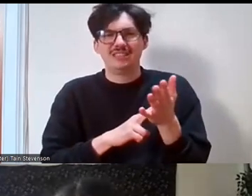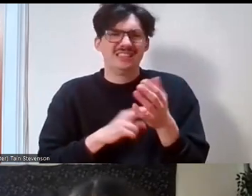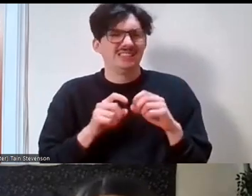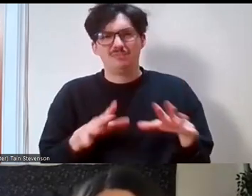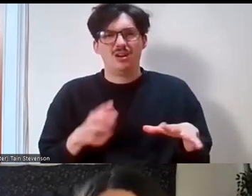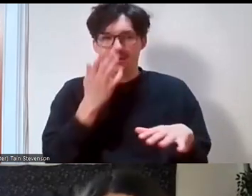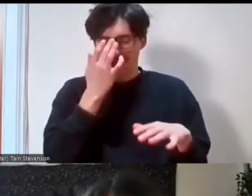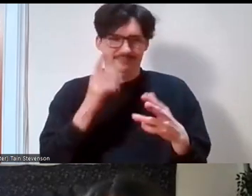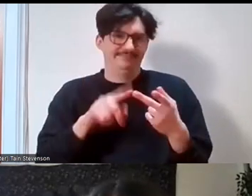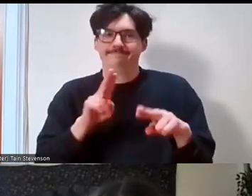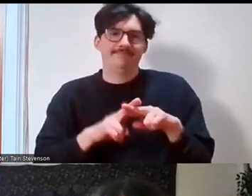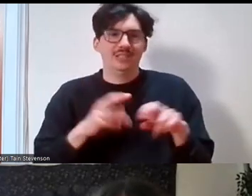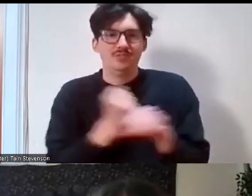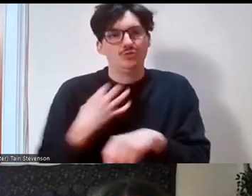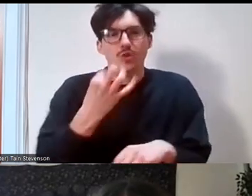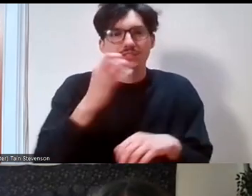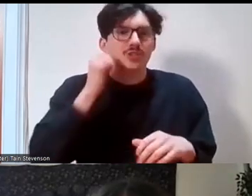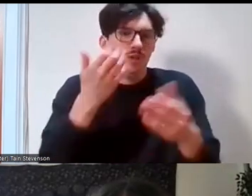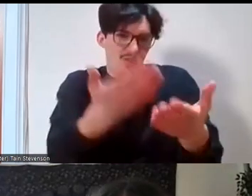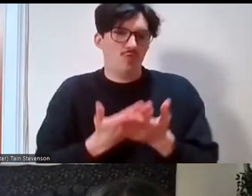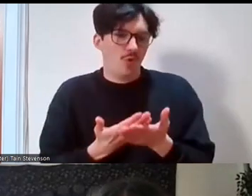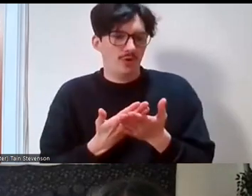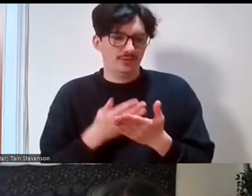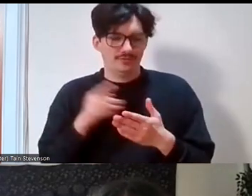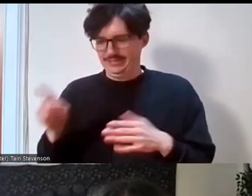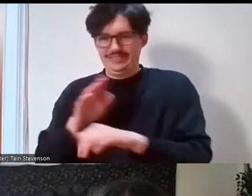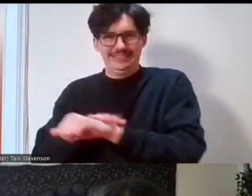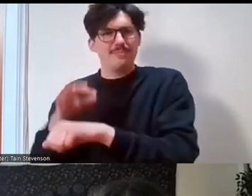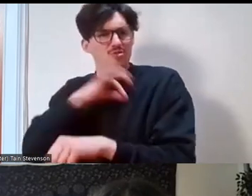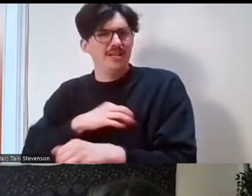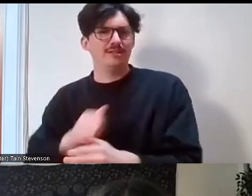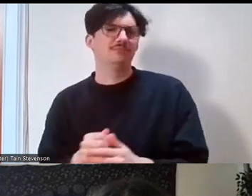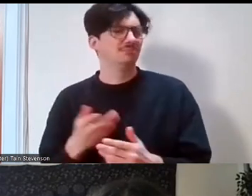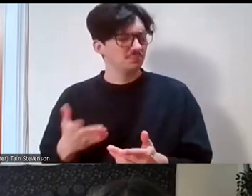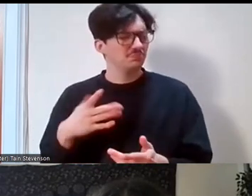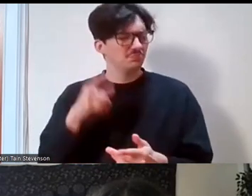on investment. So, Chloe's just trying to gather information, so either the panel or also I think